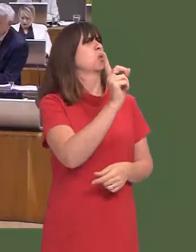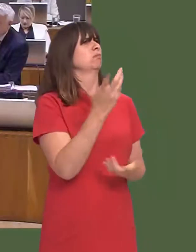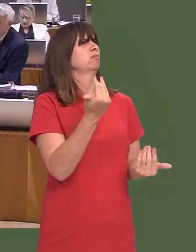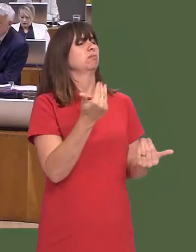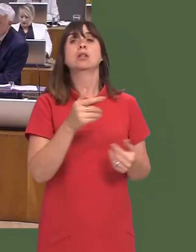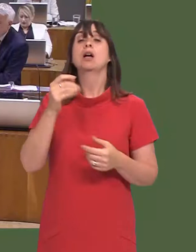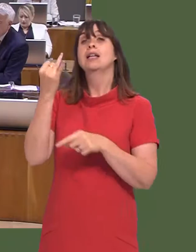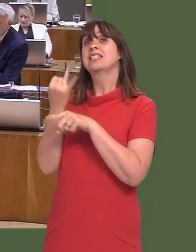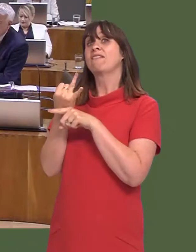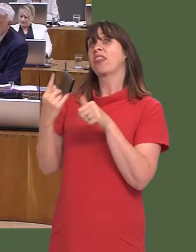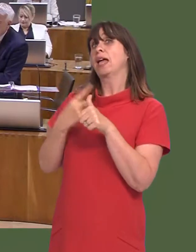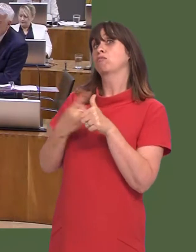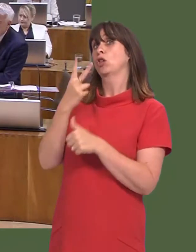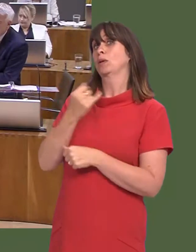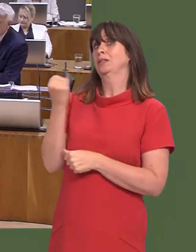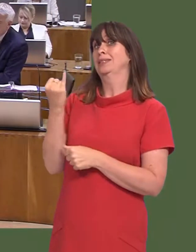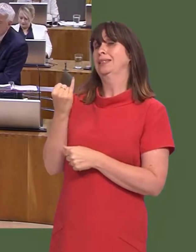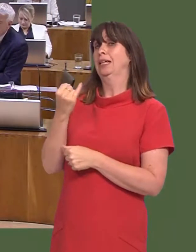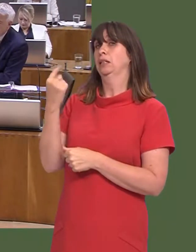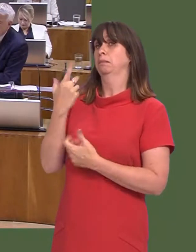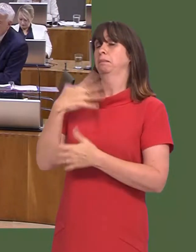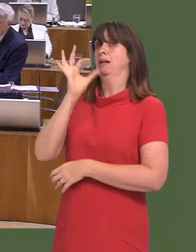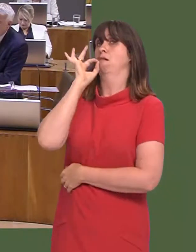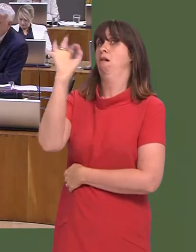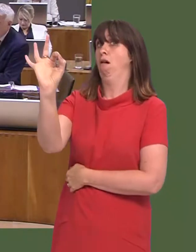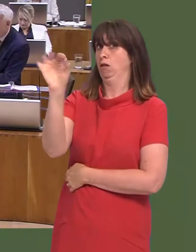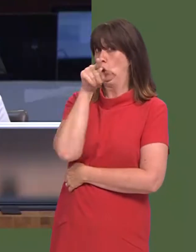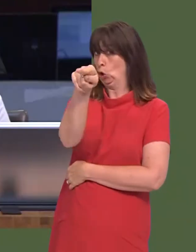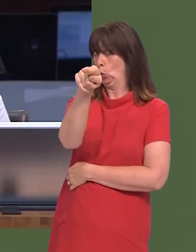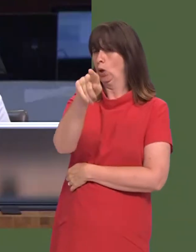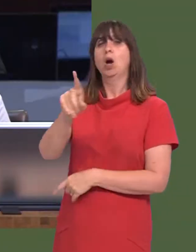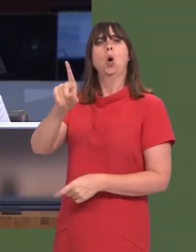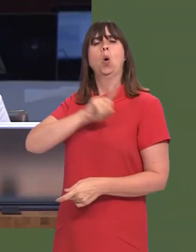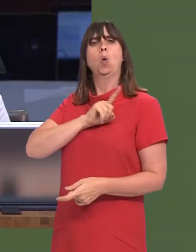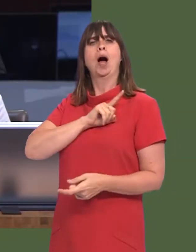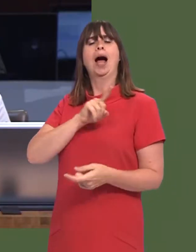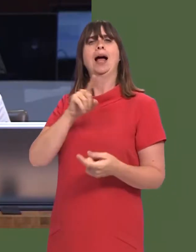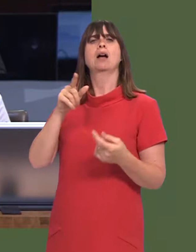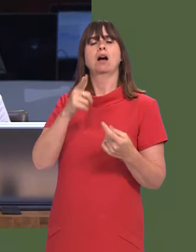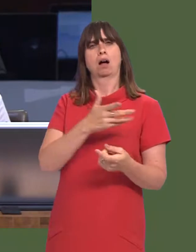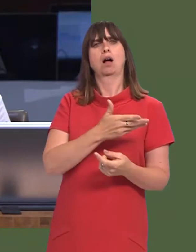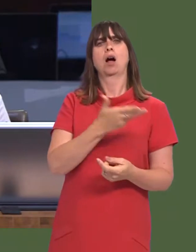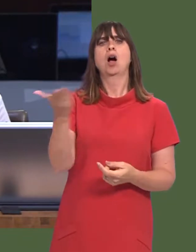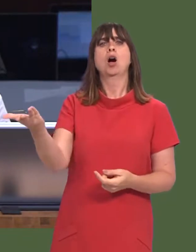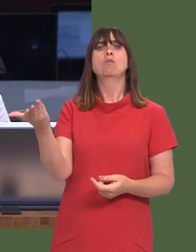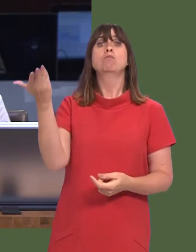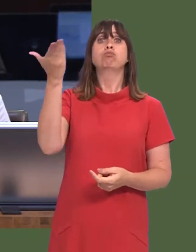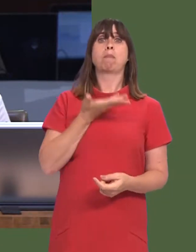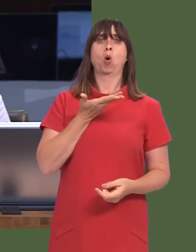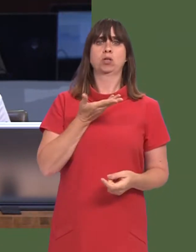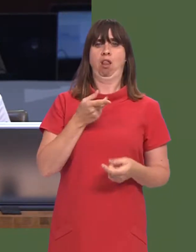Leanne Wood: You were asked on 7 April 2016 why the proposal had been rejected the day